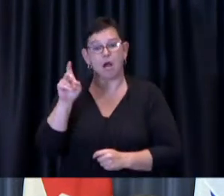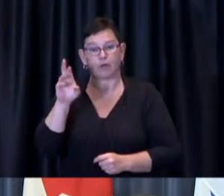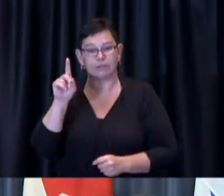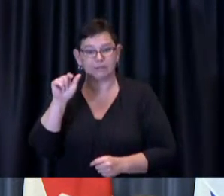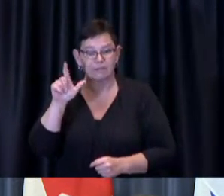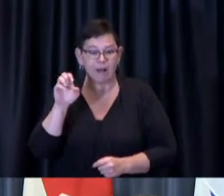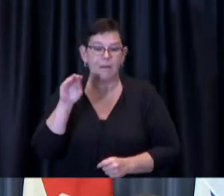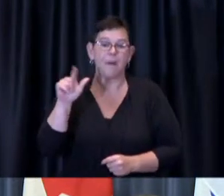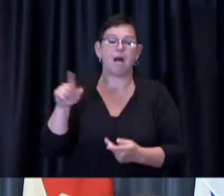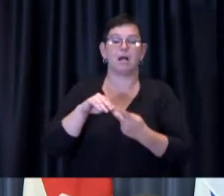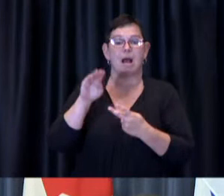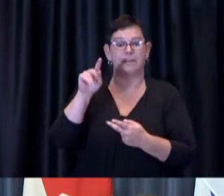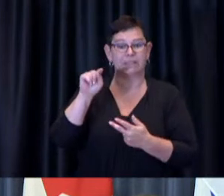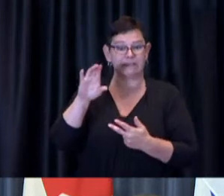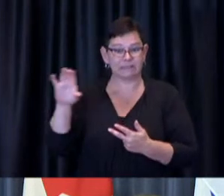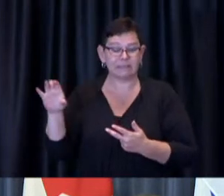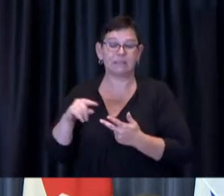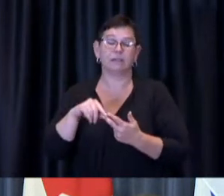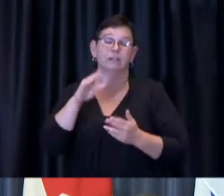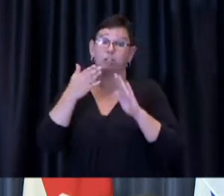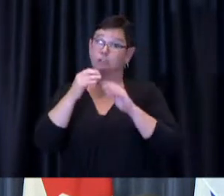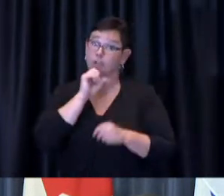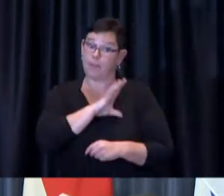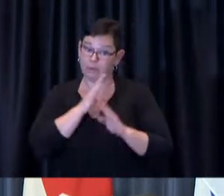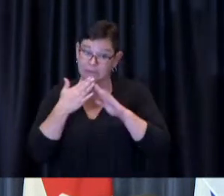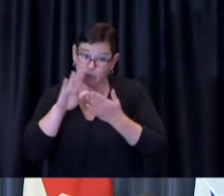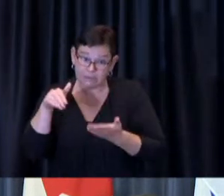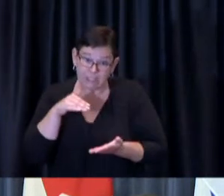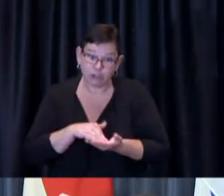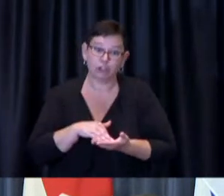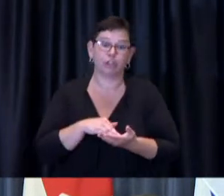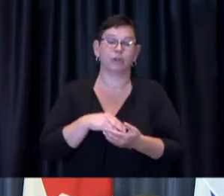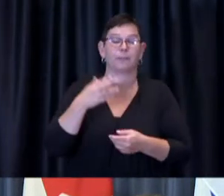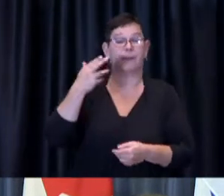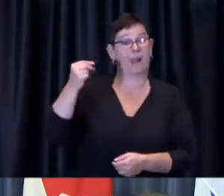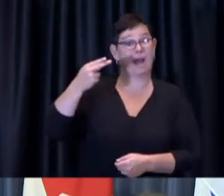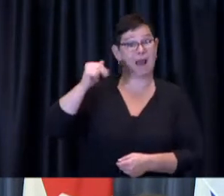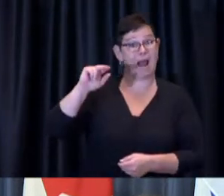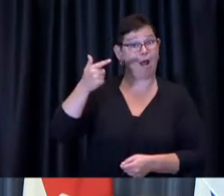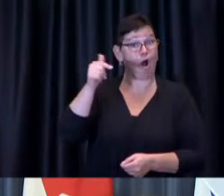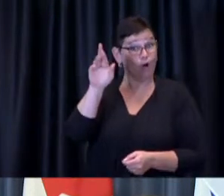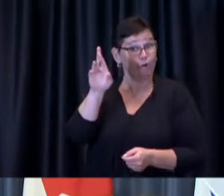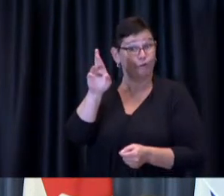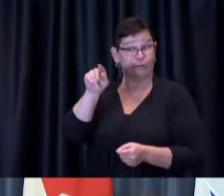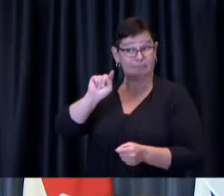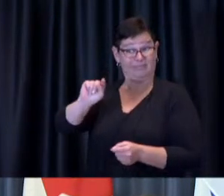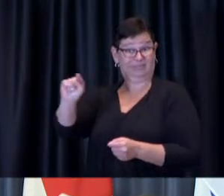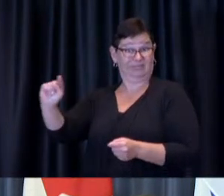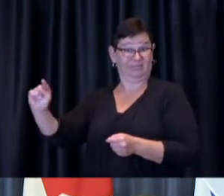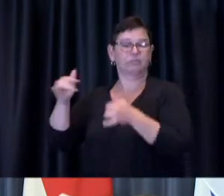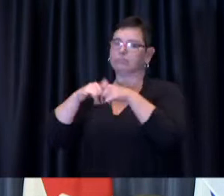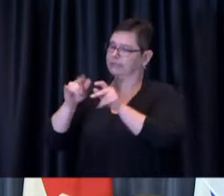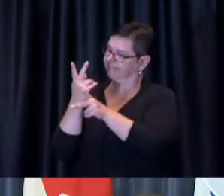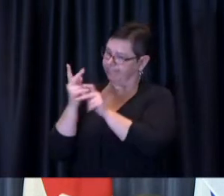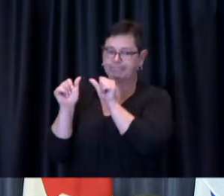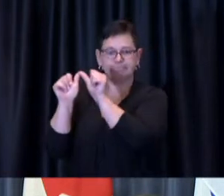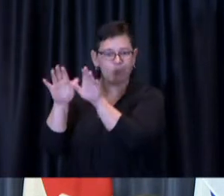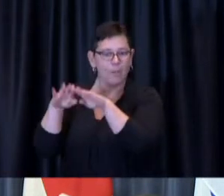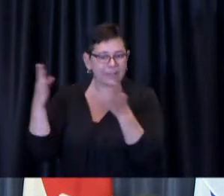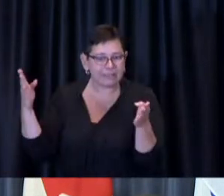the Scarborough Town Centre and at the Hangar. Since Monday of this week, all first dose vaccinations,